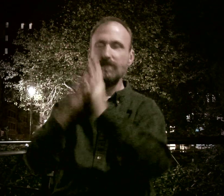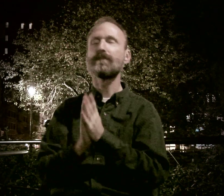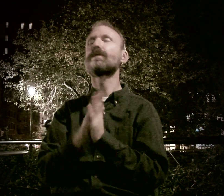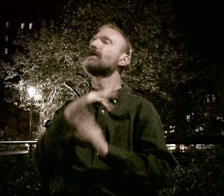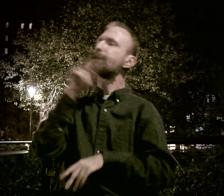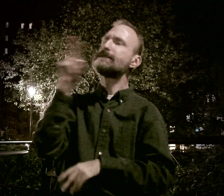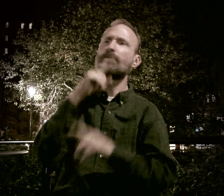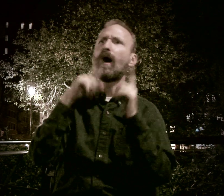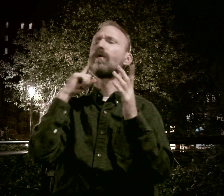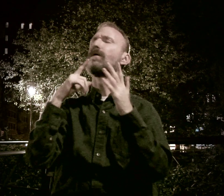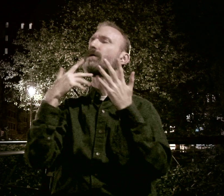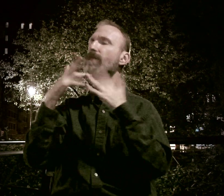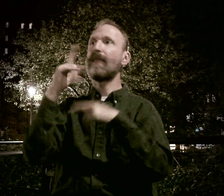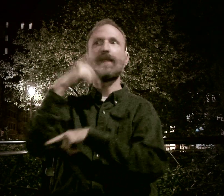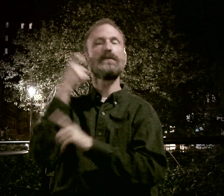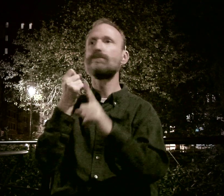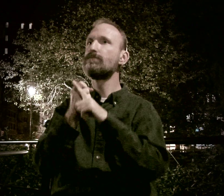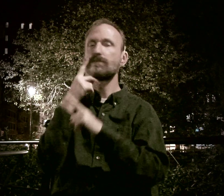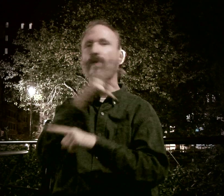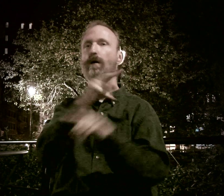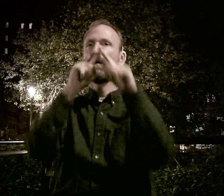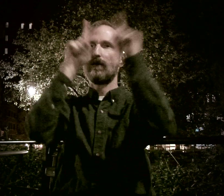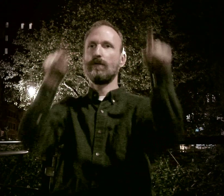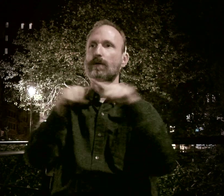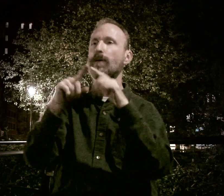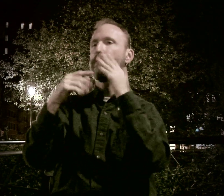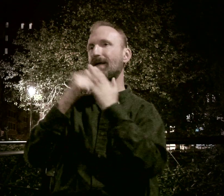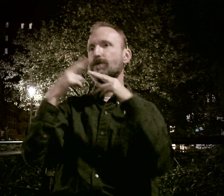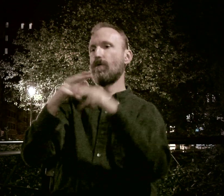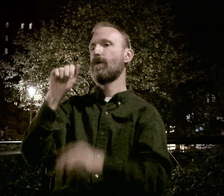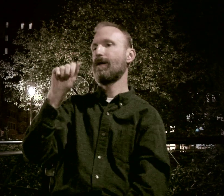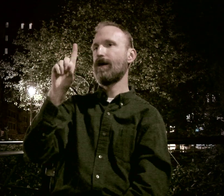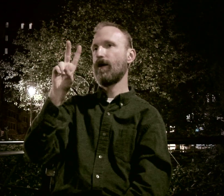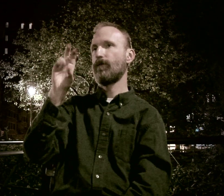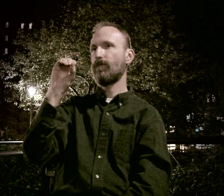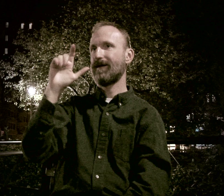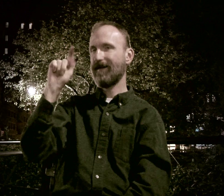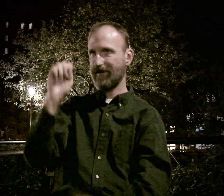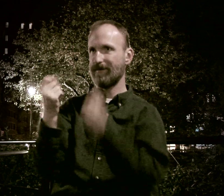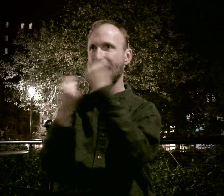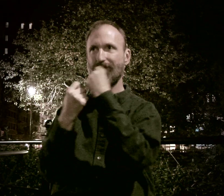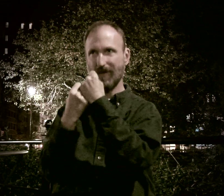Okay, so there's that. It just so happened that day that I noticed the cover of a magazine called The Advocate.